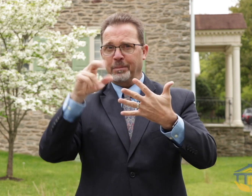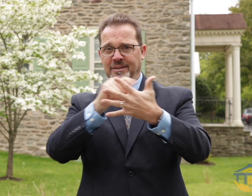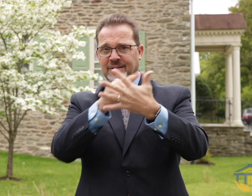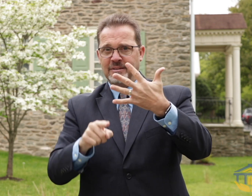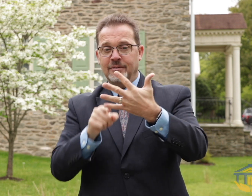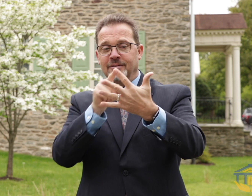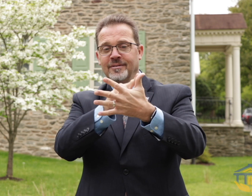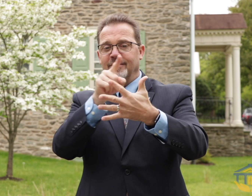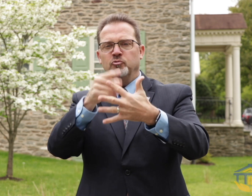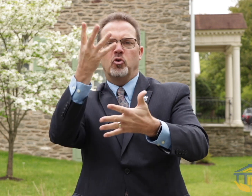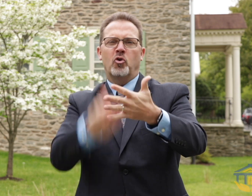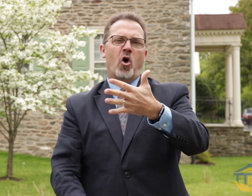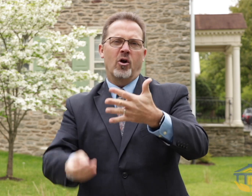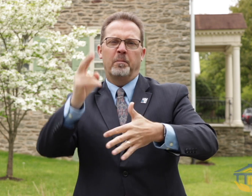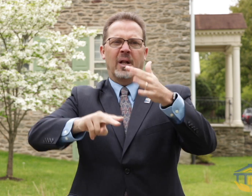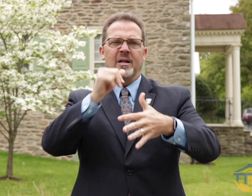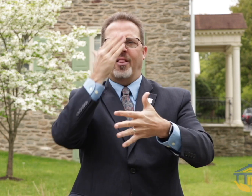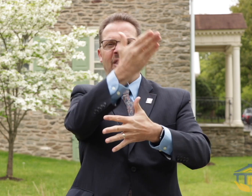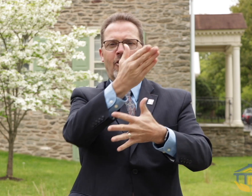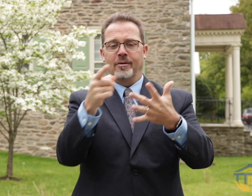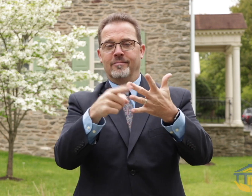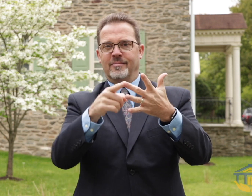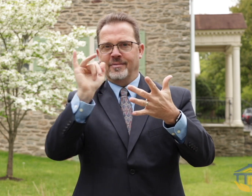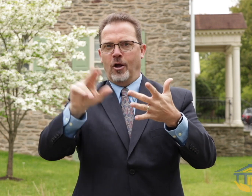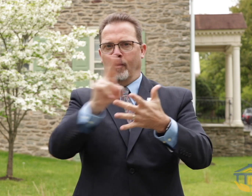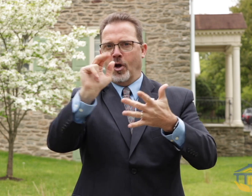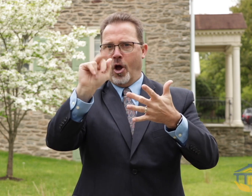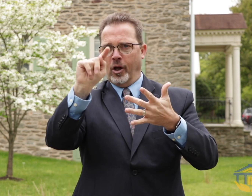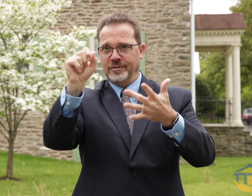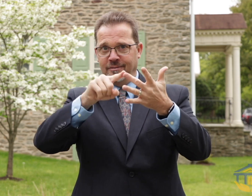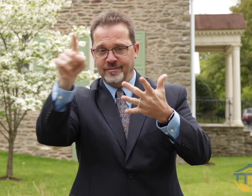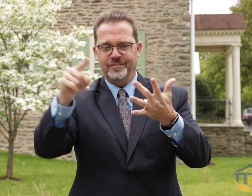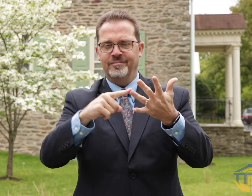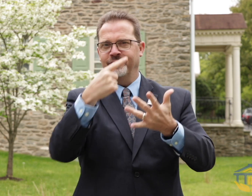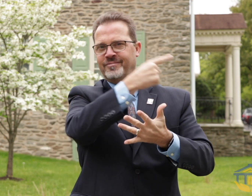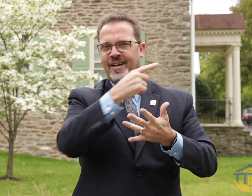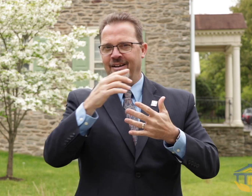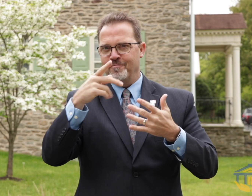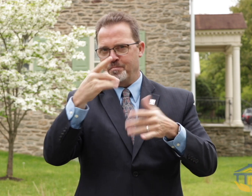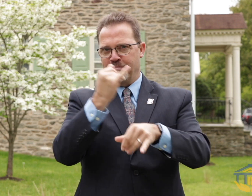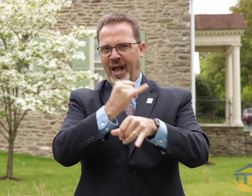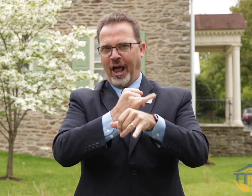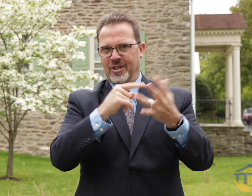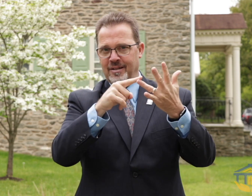be familiar with the history that PSD has had 5 campuses in total. The buildings for the first and second campuses are no longer standing. The